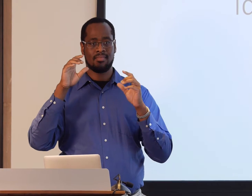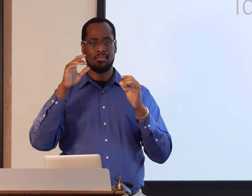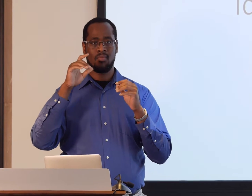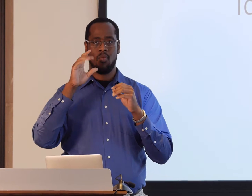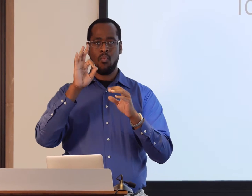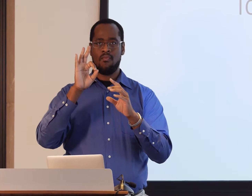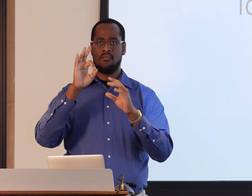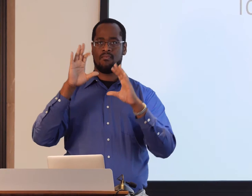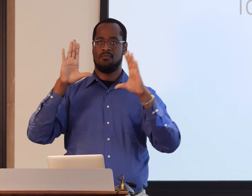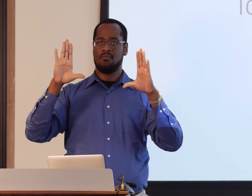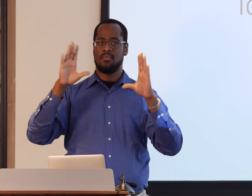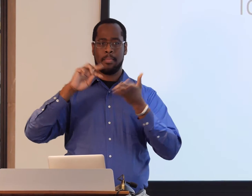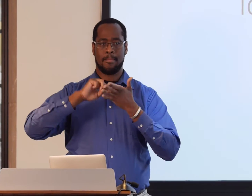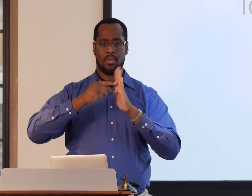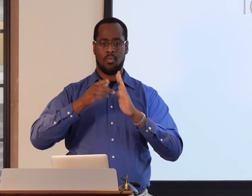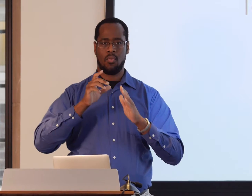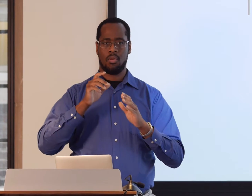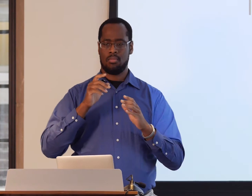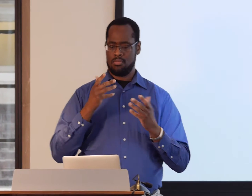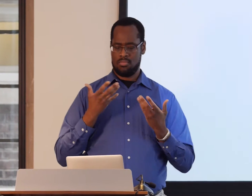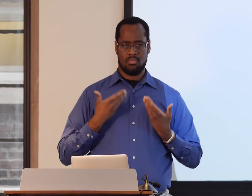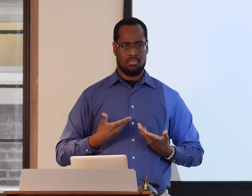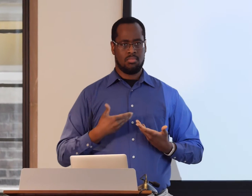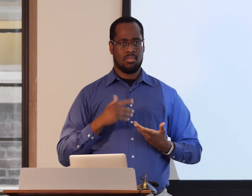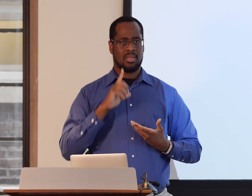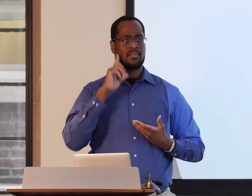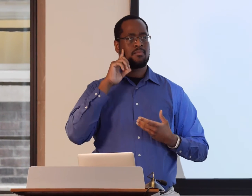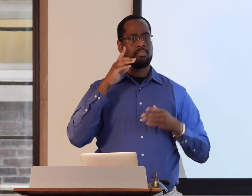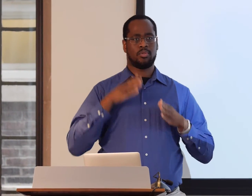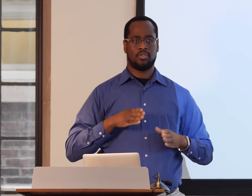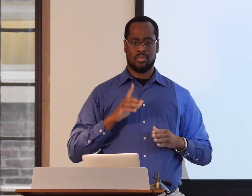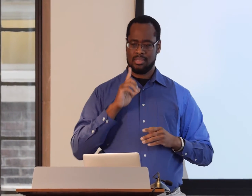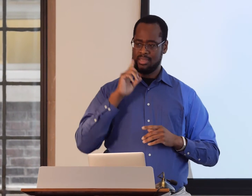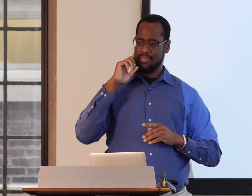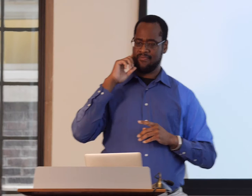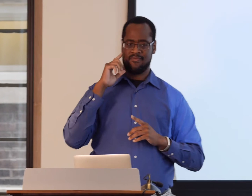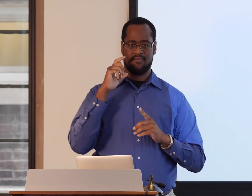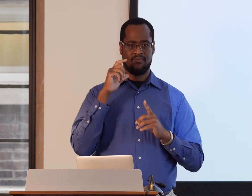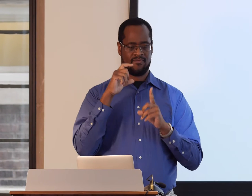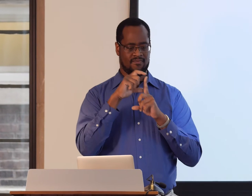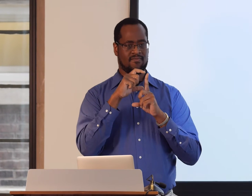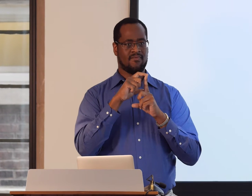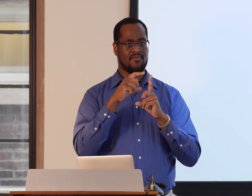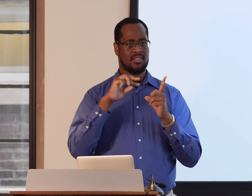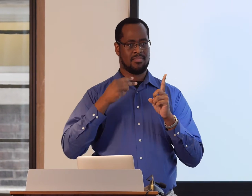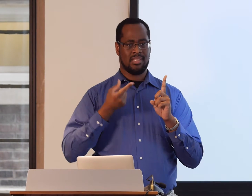And it led to a frame of what it means to be a Deaf person.